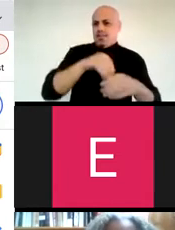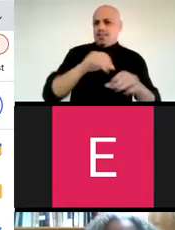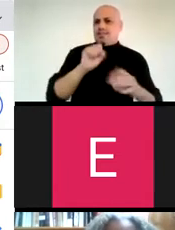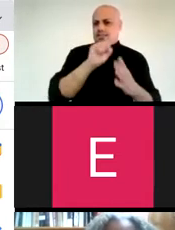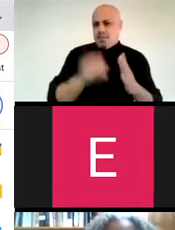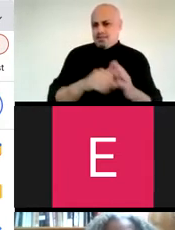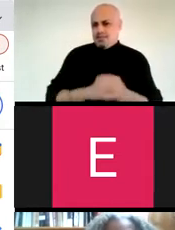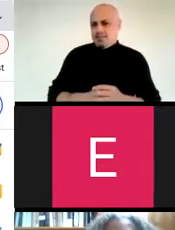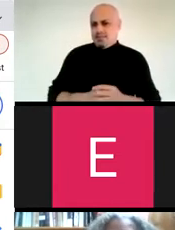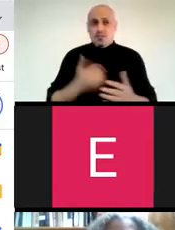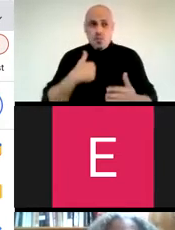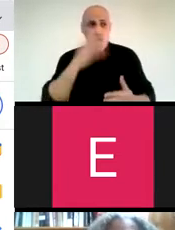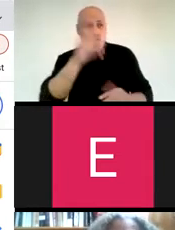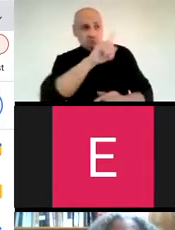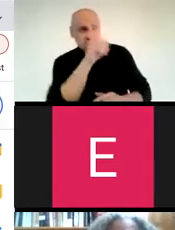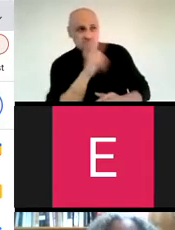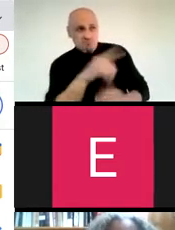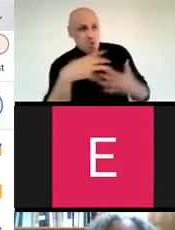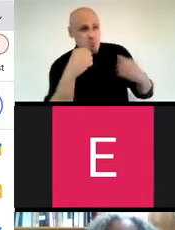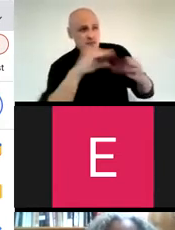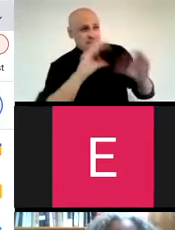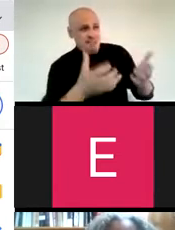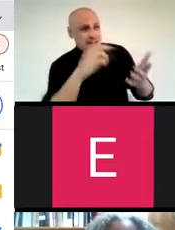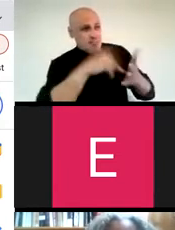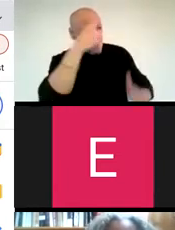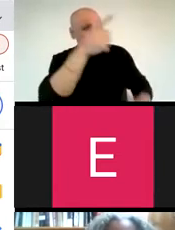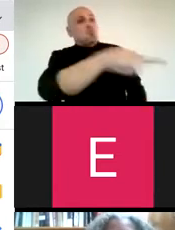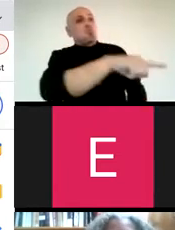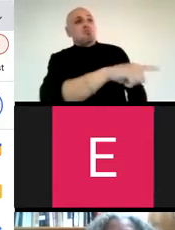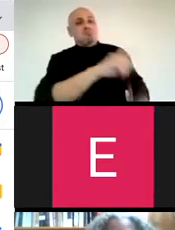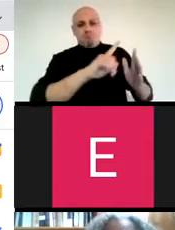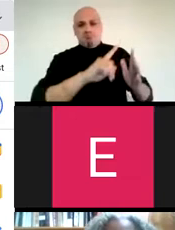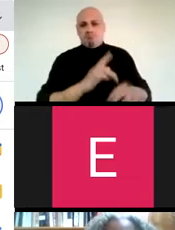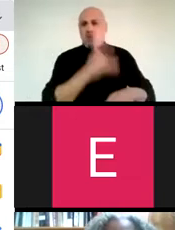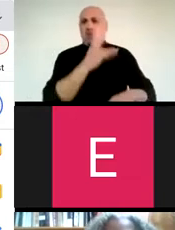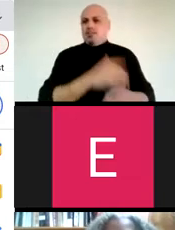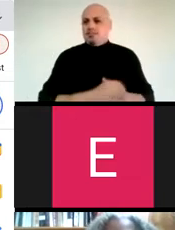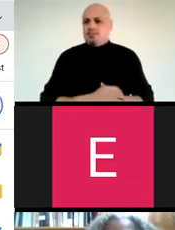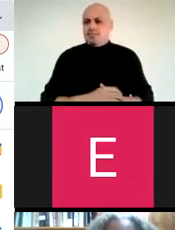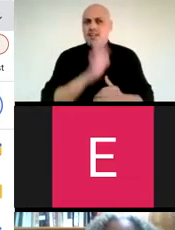in the semester, so I will ask them the question, what does bravery in the classroom mean to you?